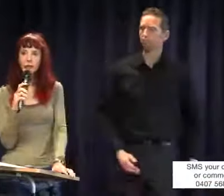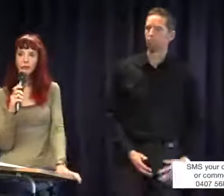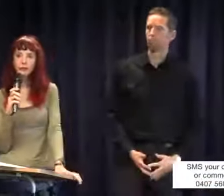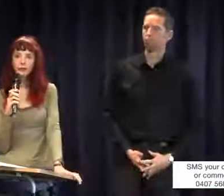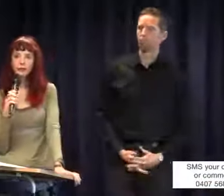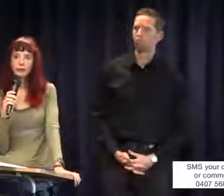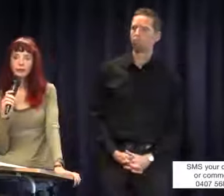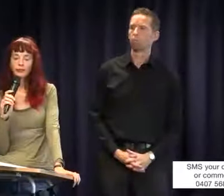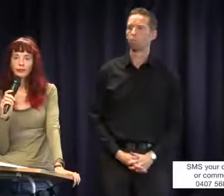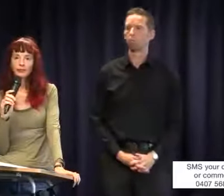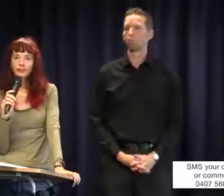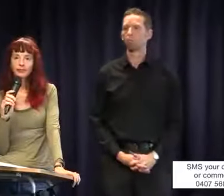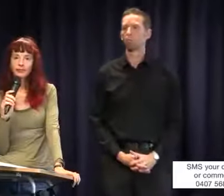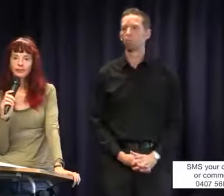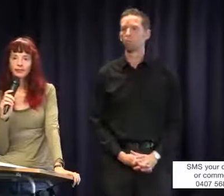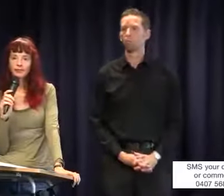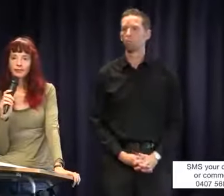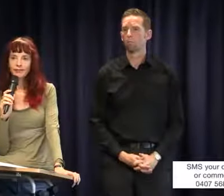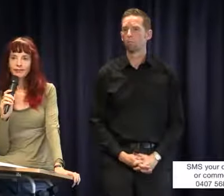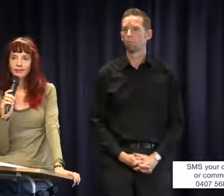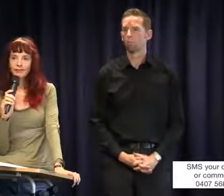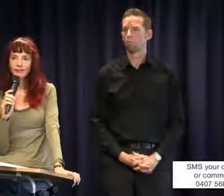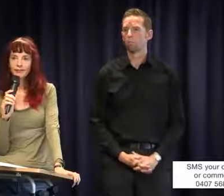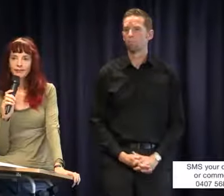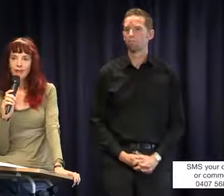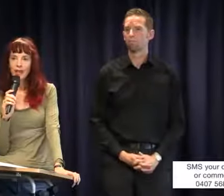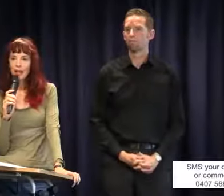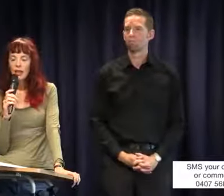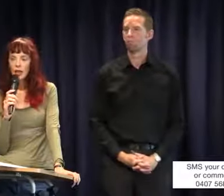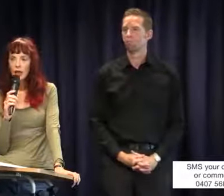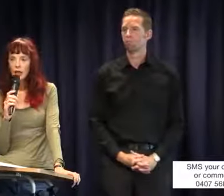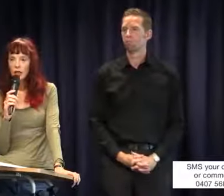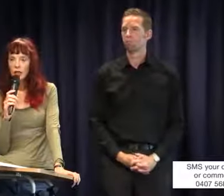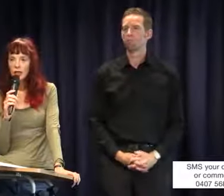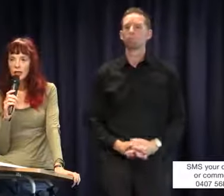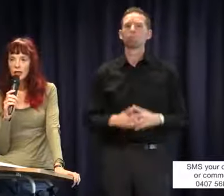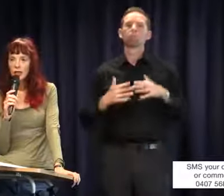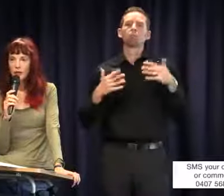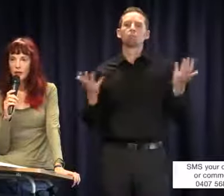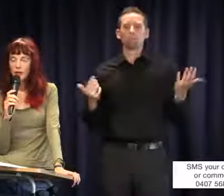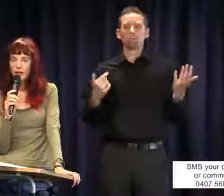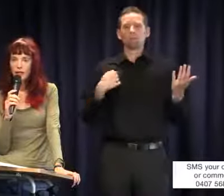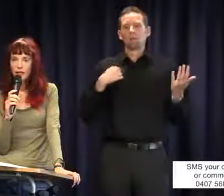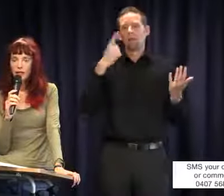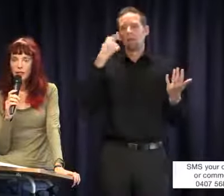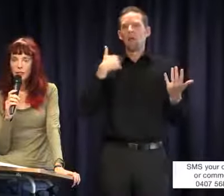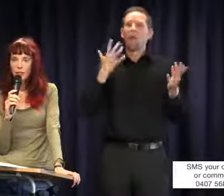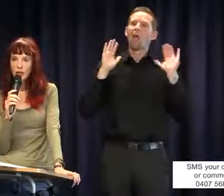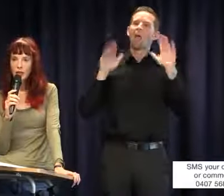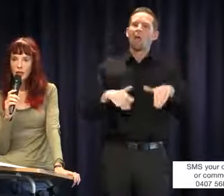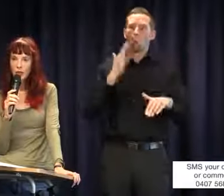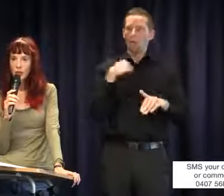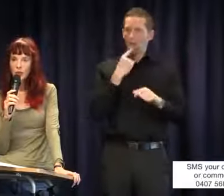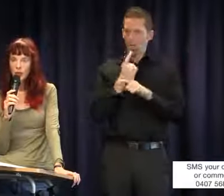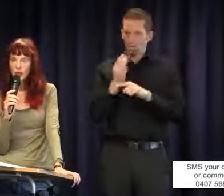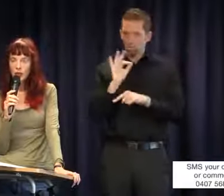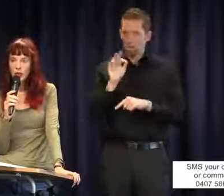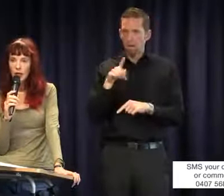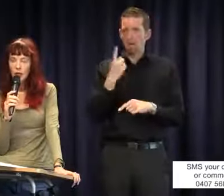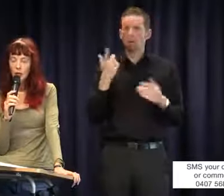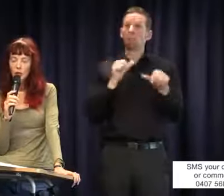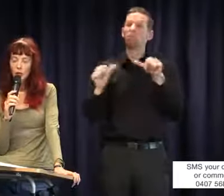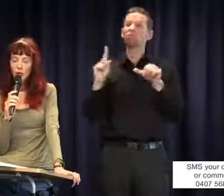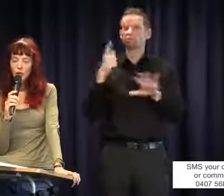Look, I don't mean to sound flippant when I say this, but you sue them. When you said